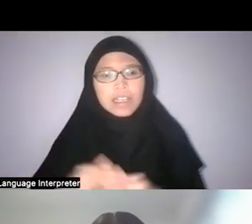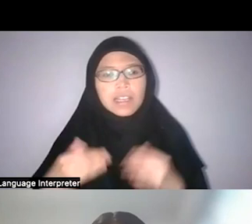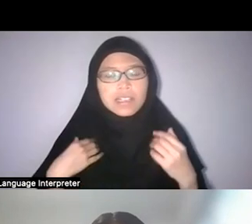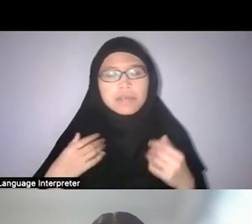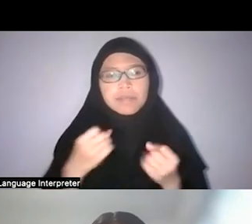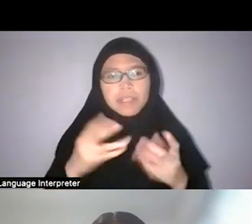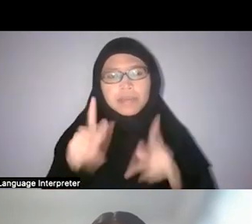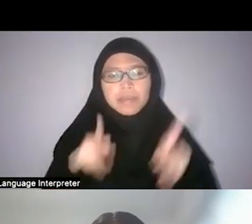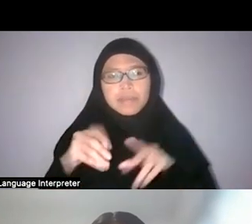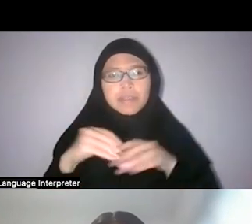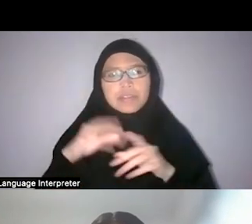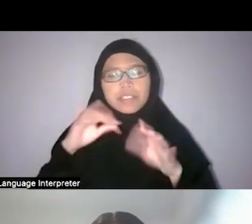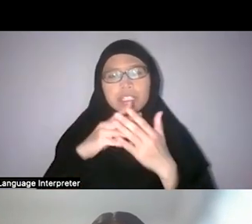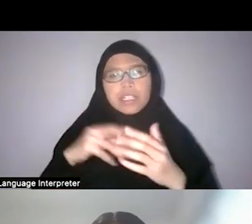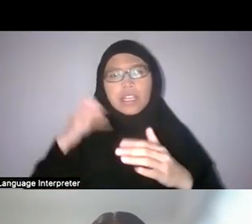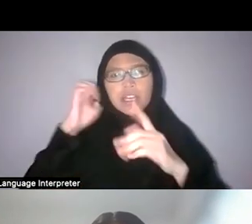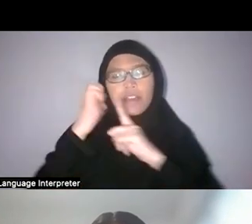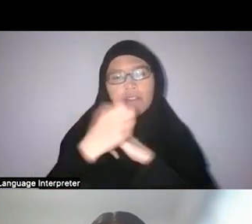But besides Haniff, there were other—